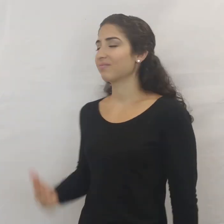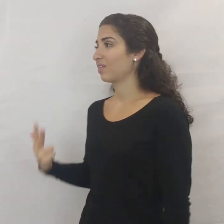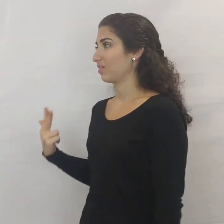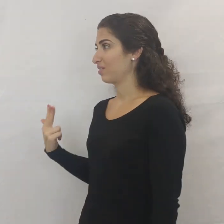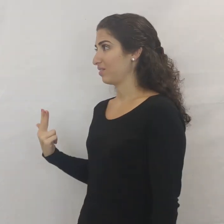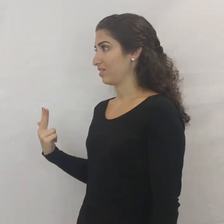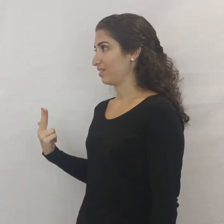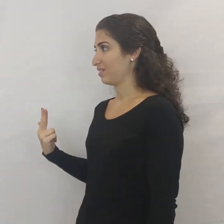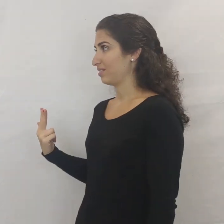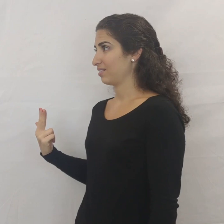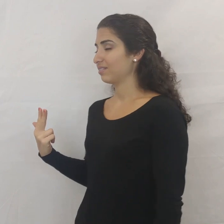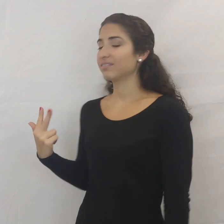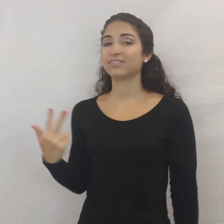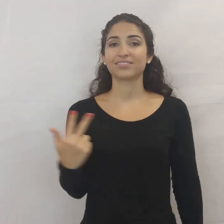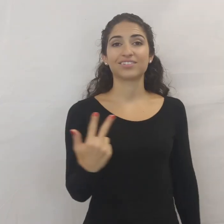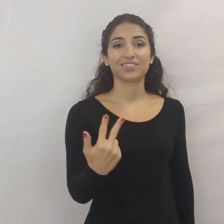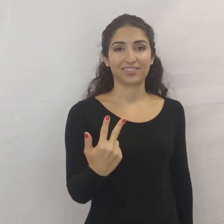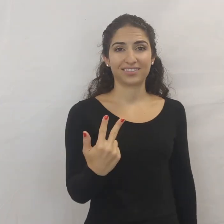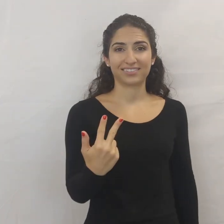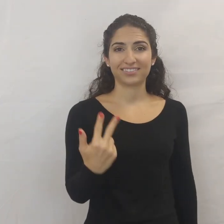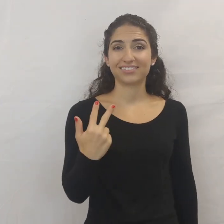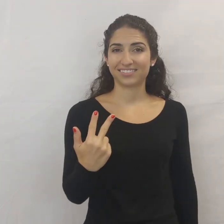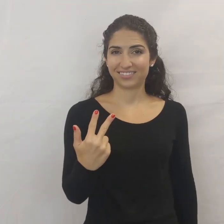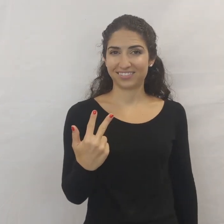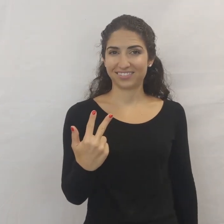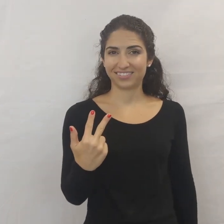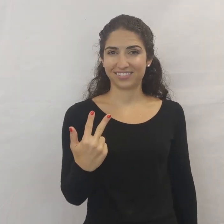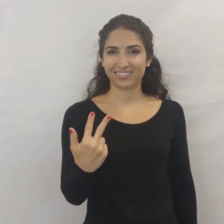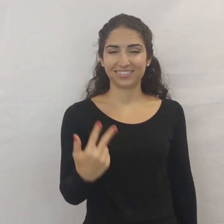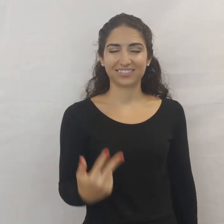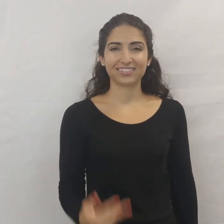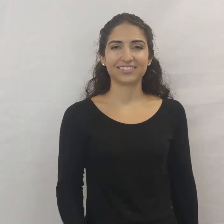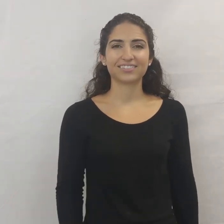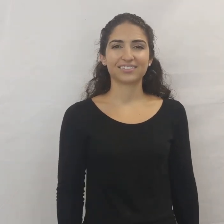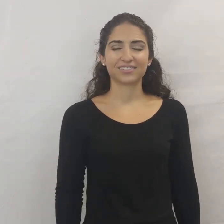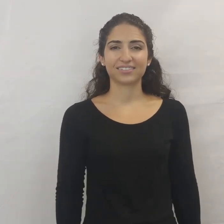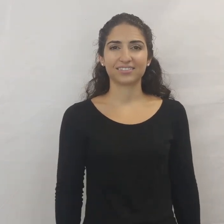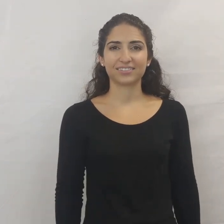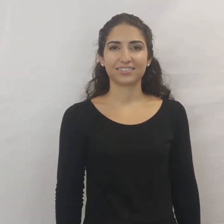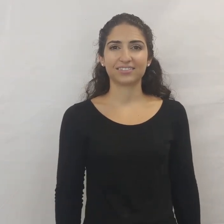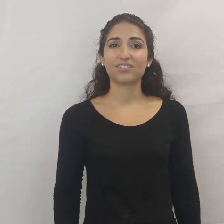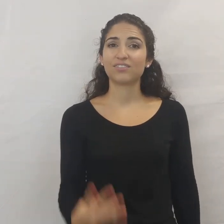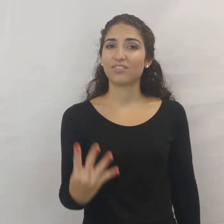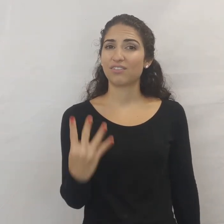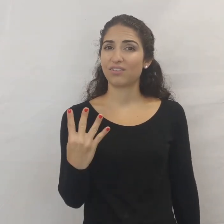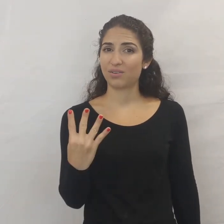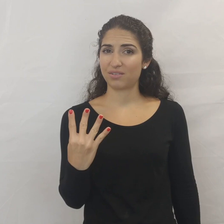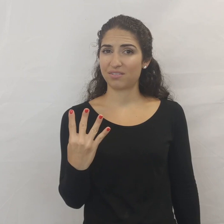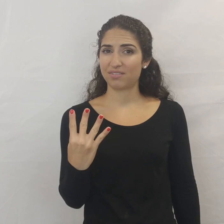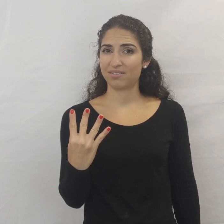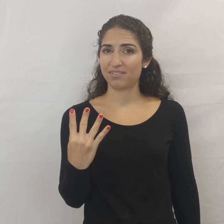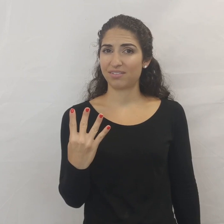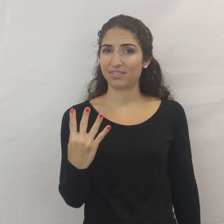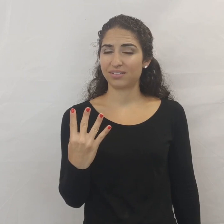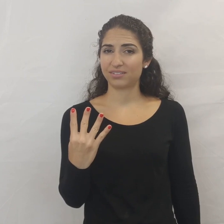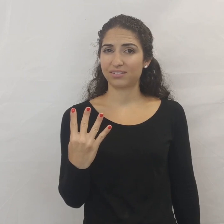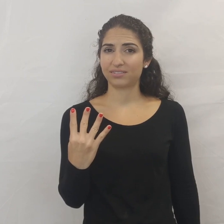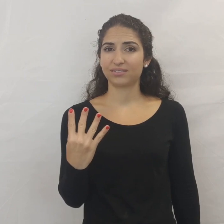THREE FOUR (4)